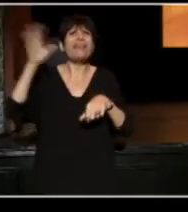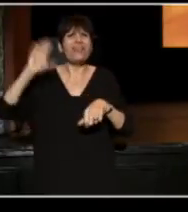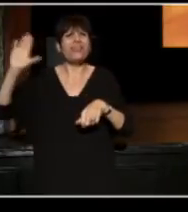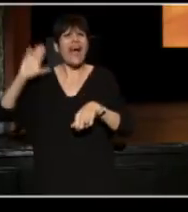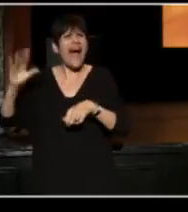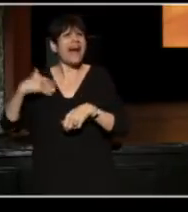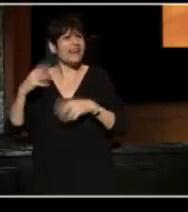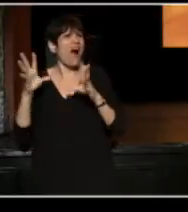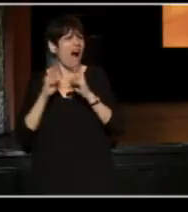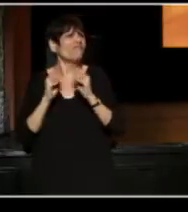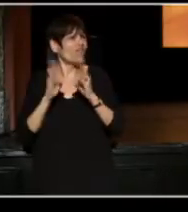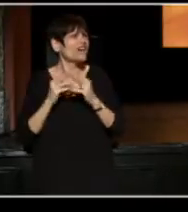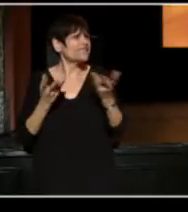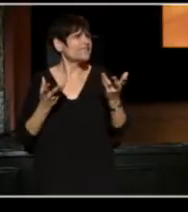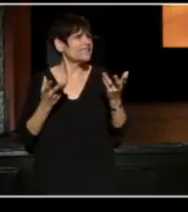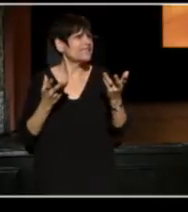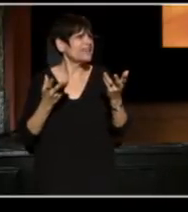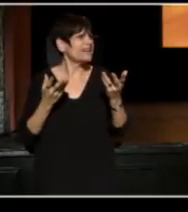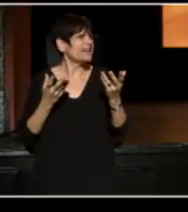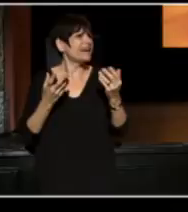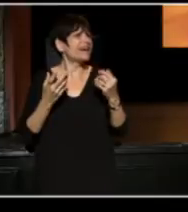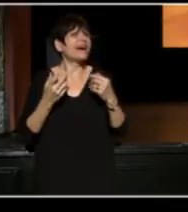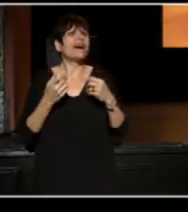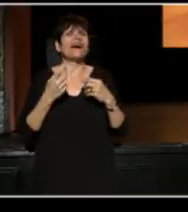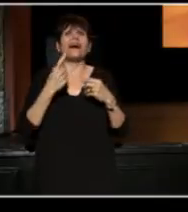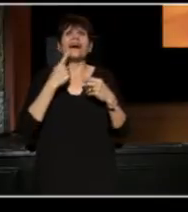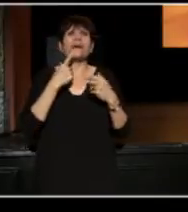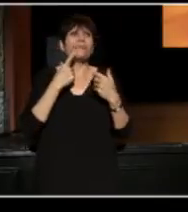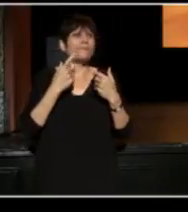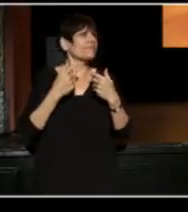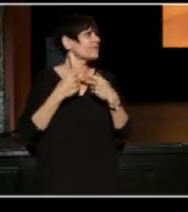They are all in assisted care homes, but there are scores of them.